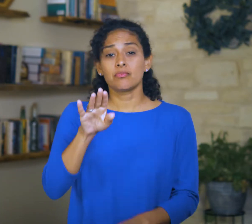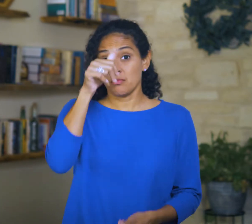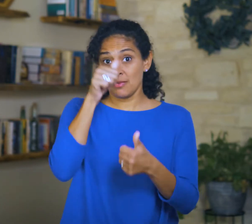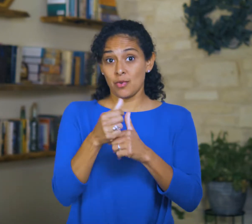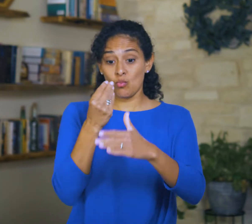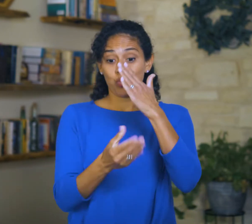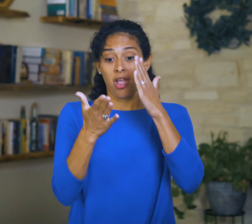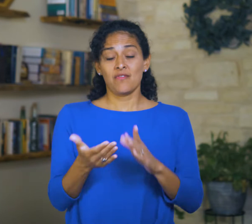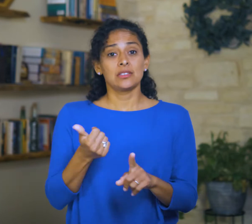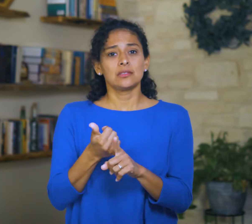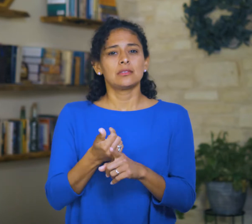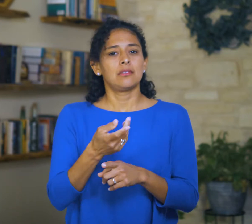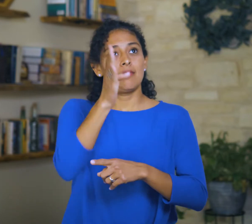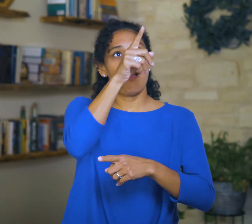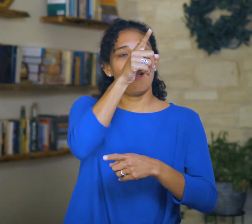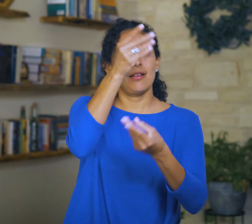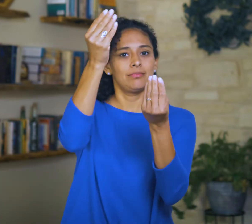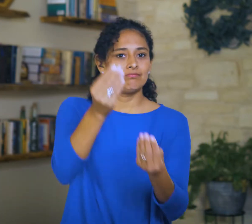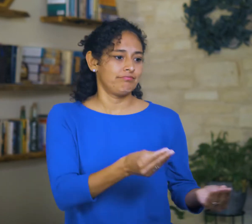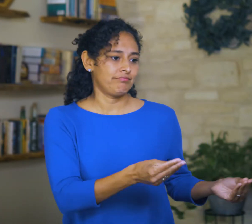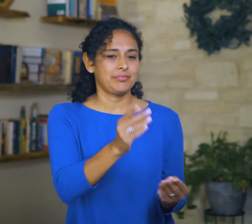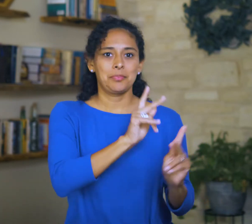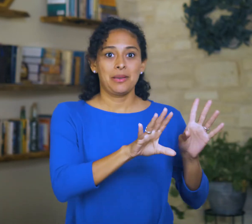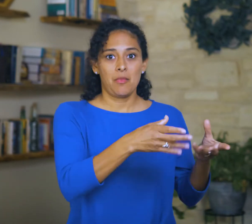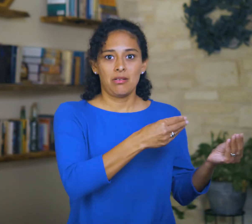Prophets are mediators between God and His people—